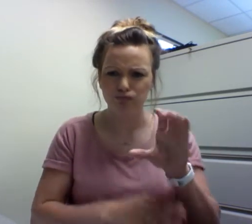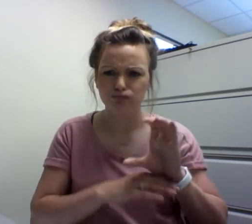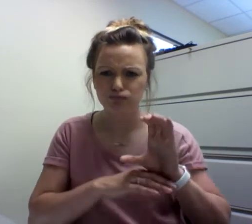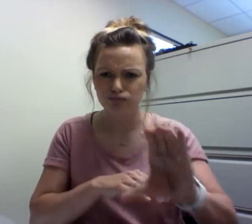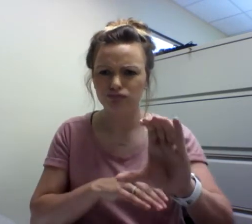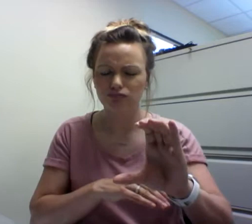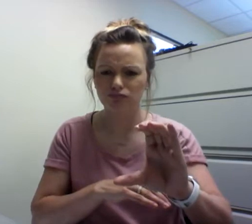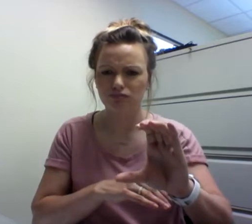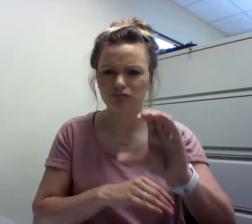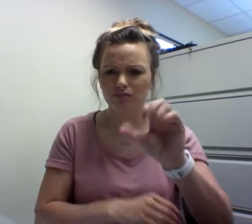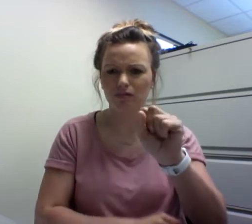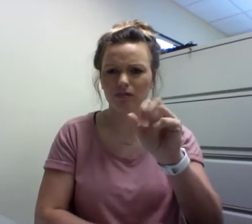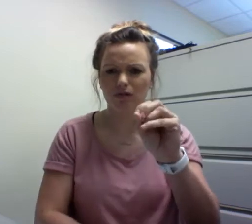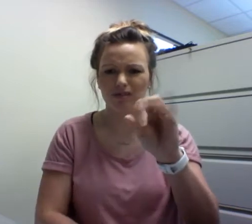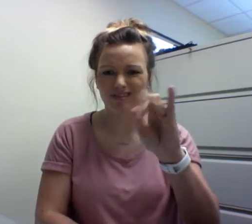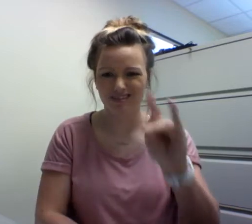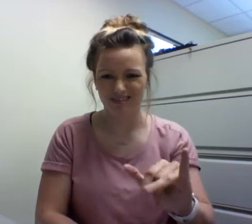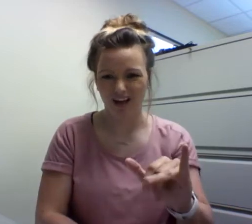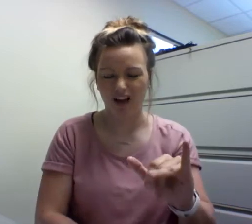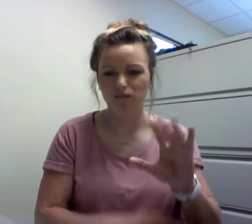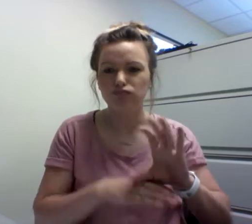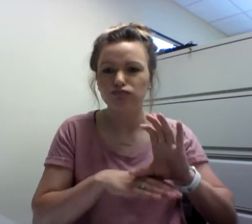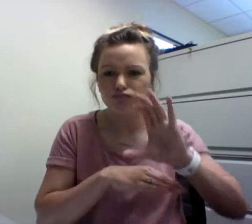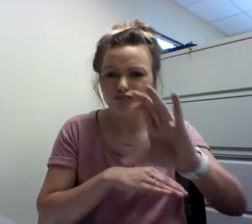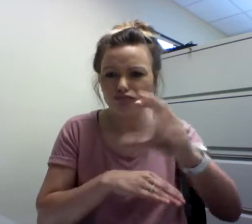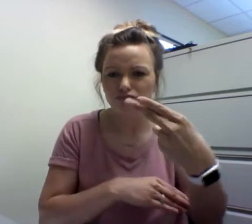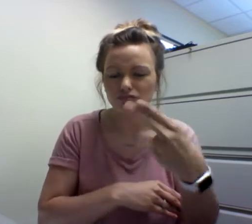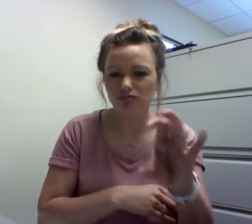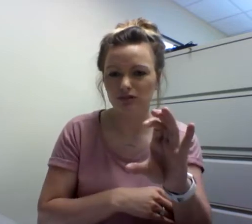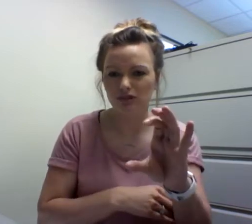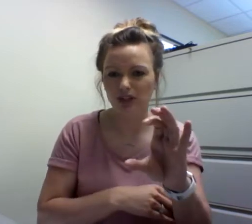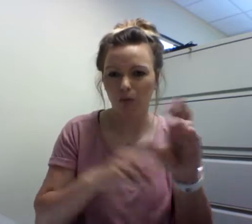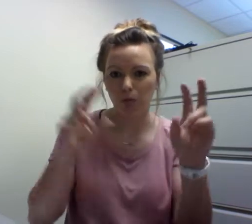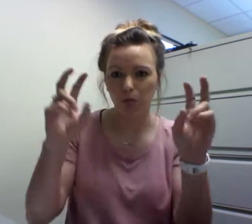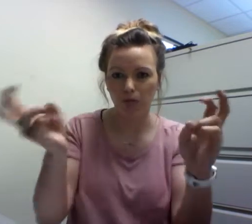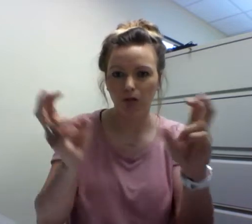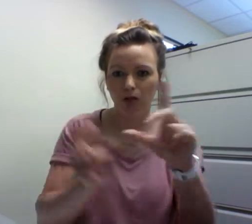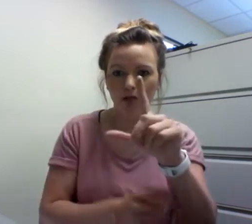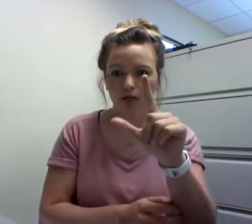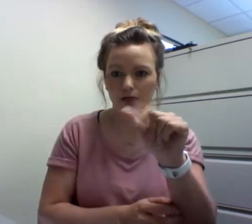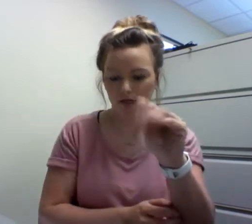belief that Deafness is not a disability but a handicap forced on them by society.